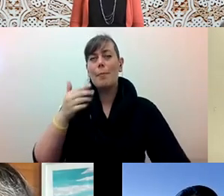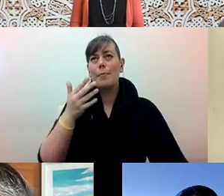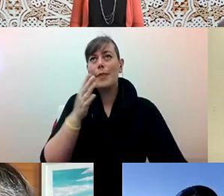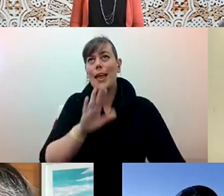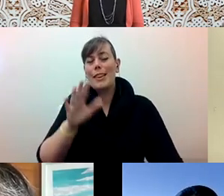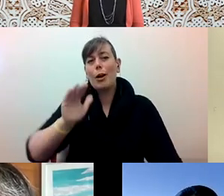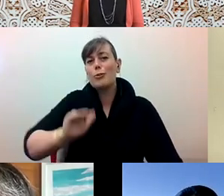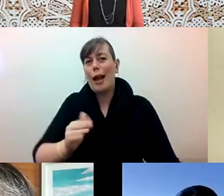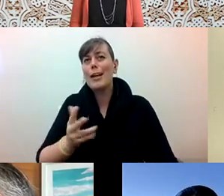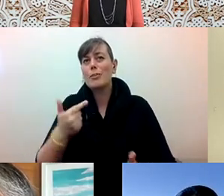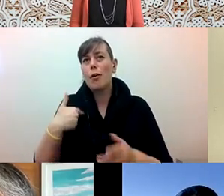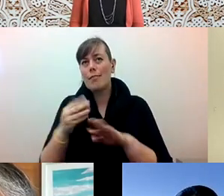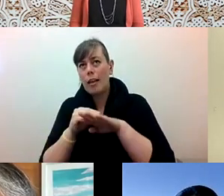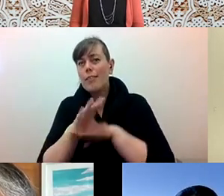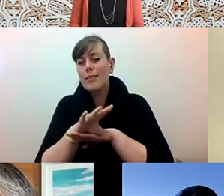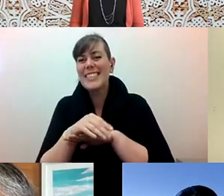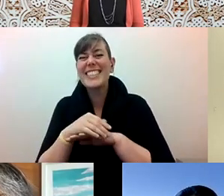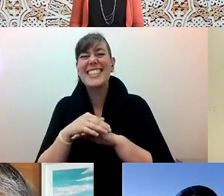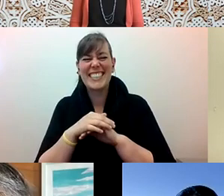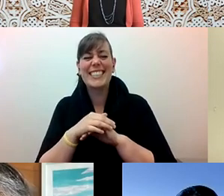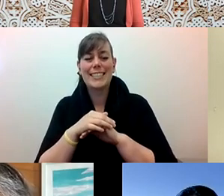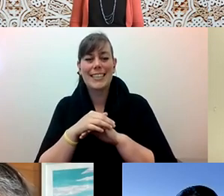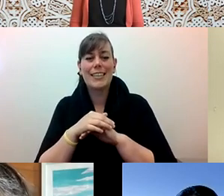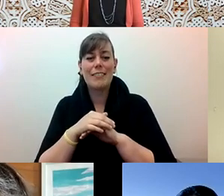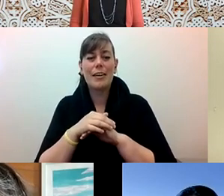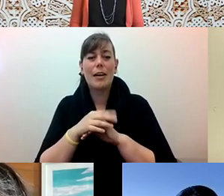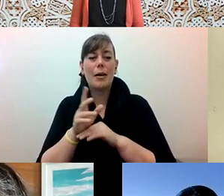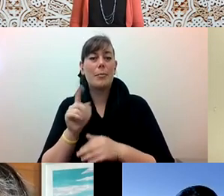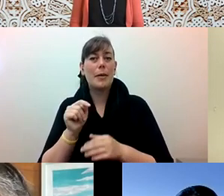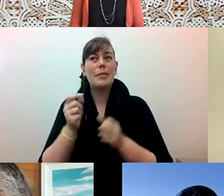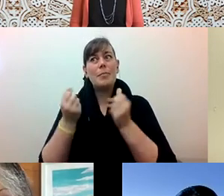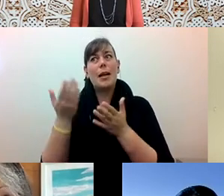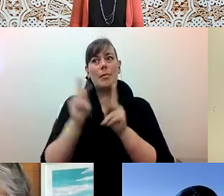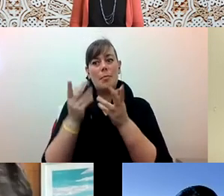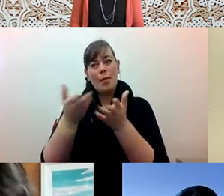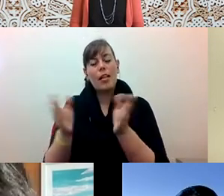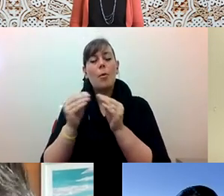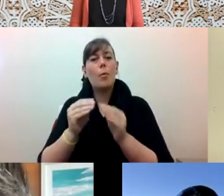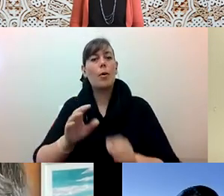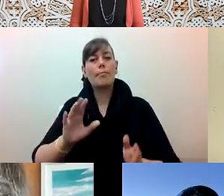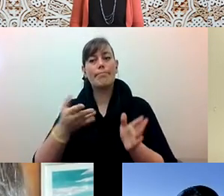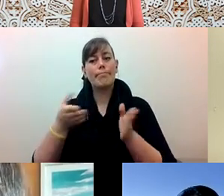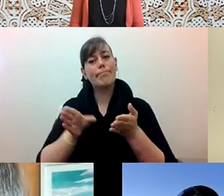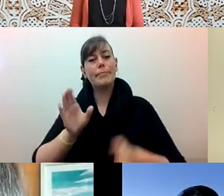Alex Tom he/him: That... that they are just conservative and it's because many of us don't know how to talk to them.